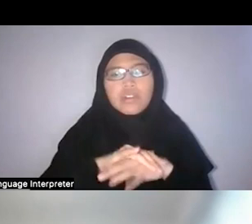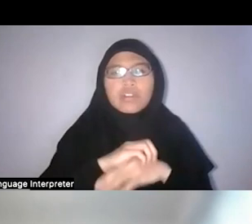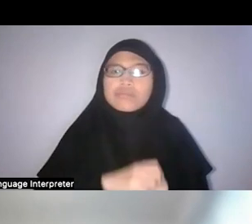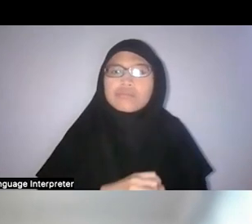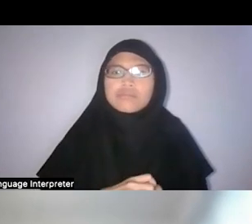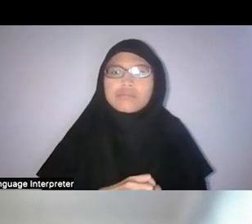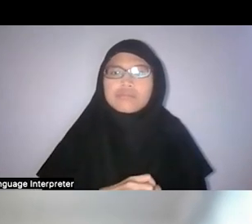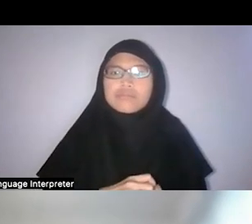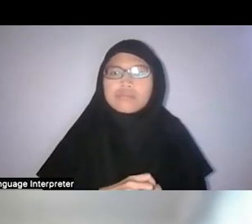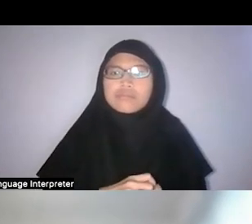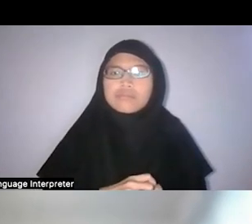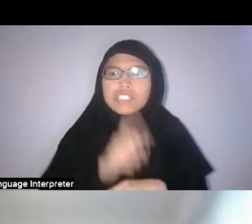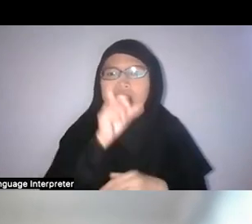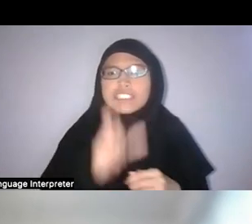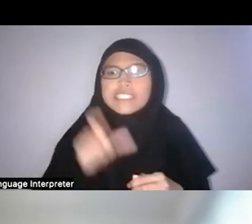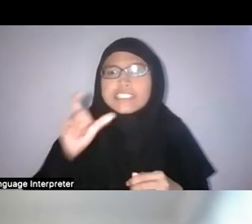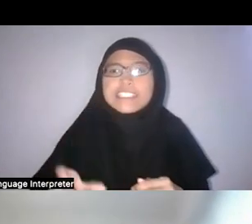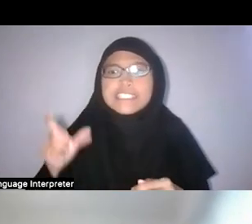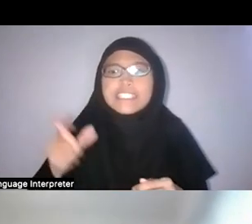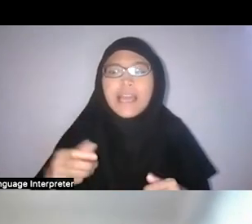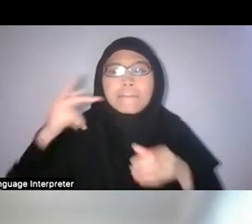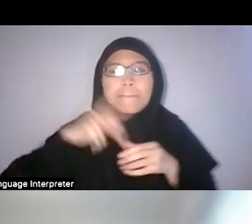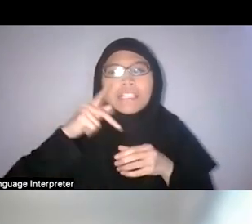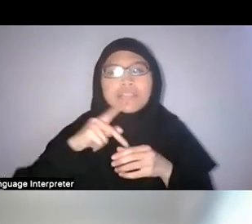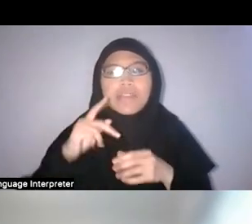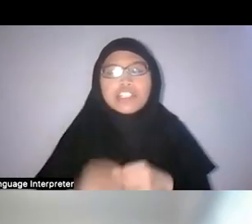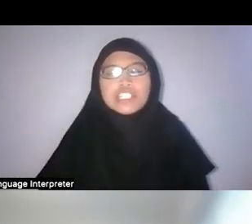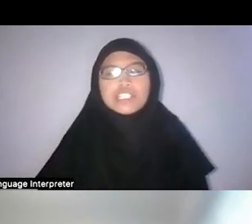citizen participation and activism.